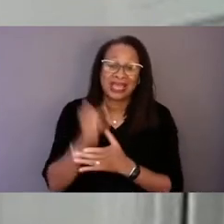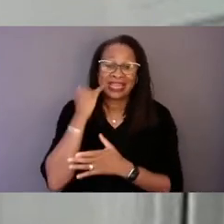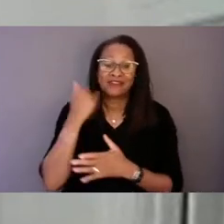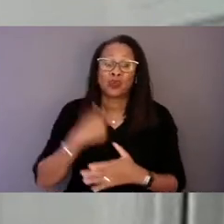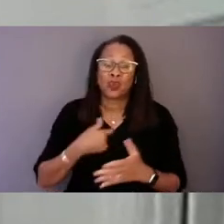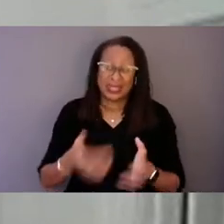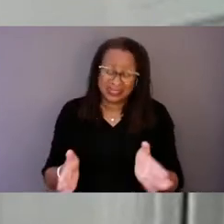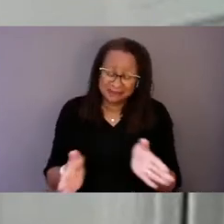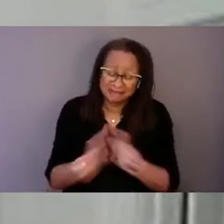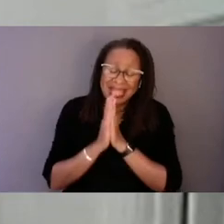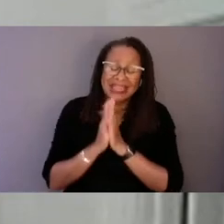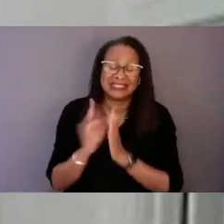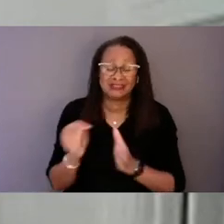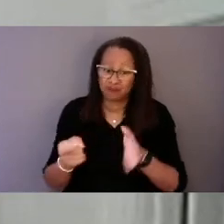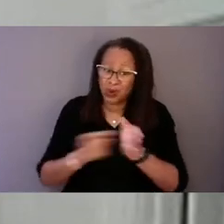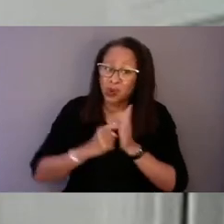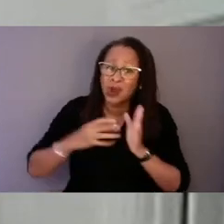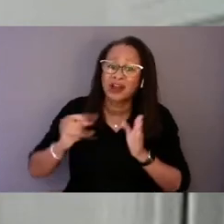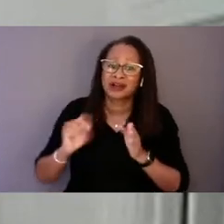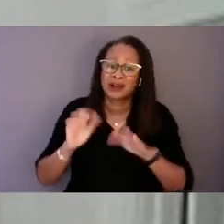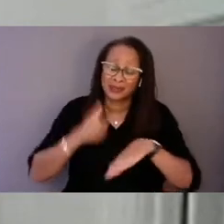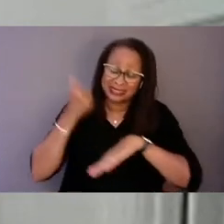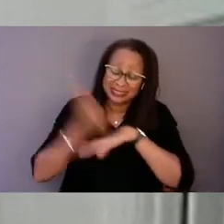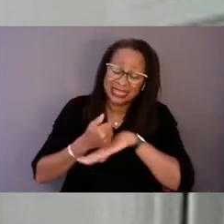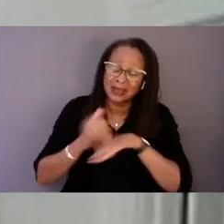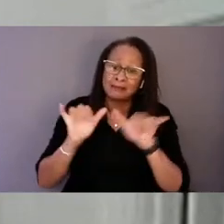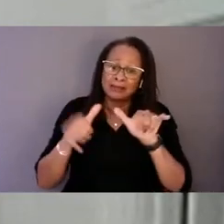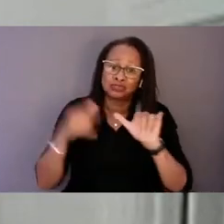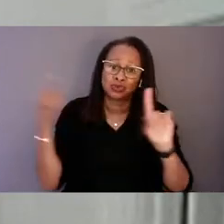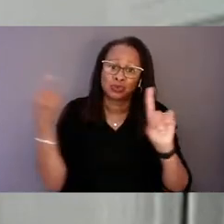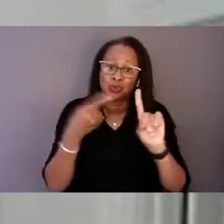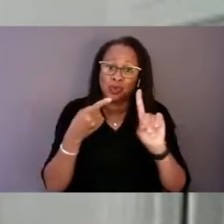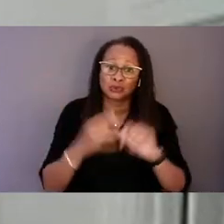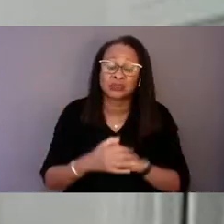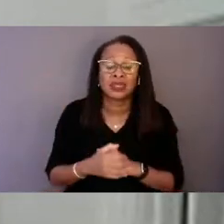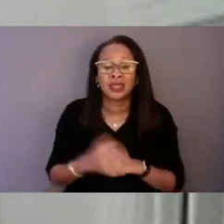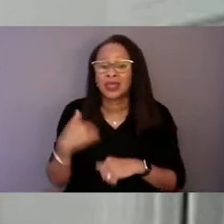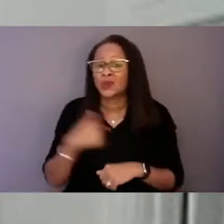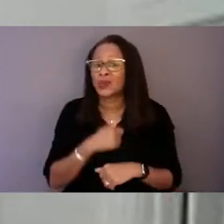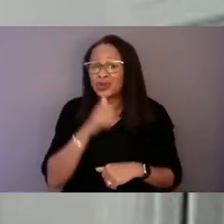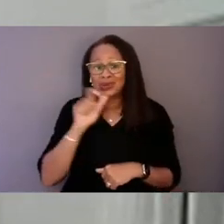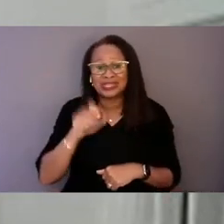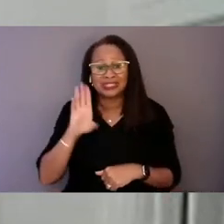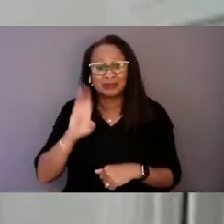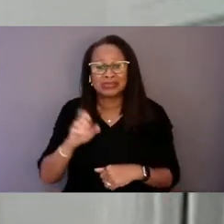and we set measurable goals. We don't need this to be a dream.